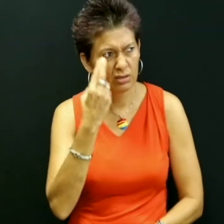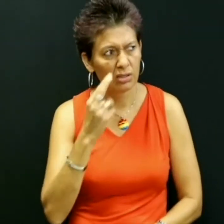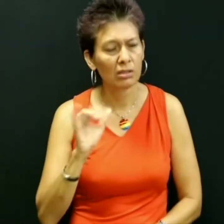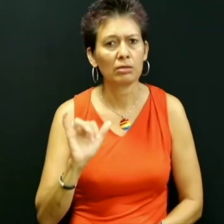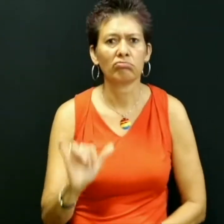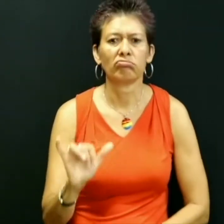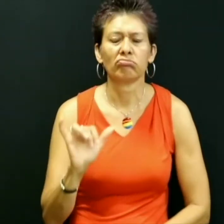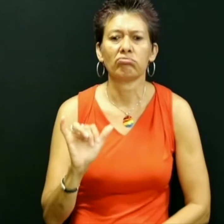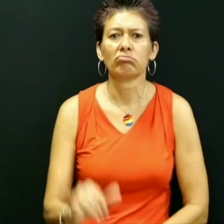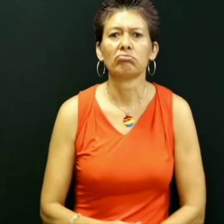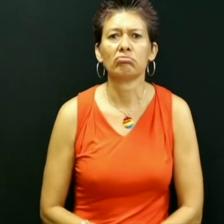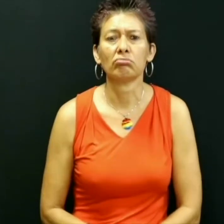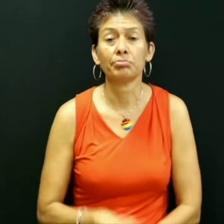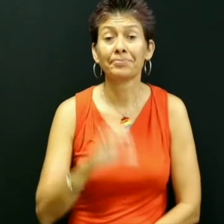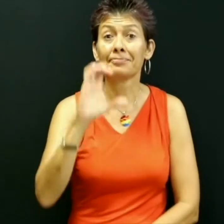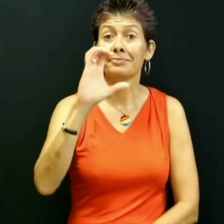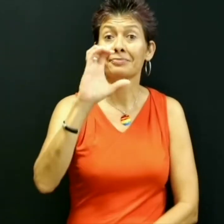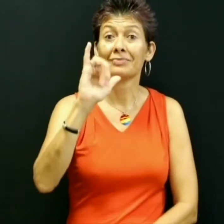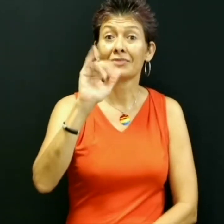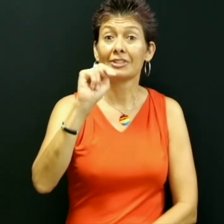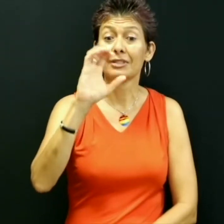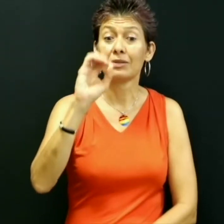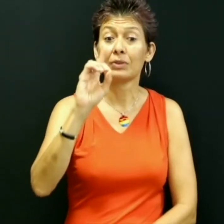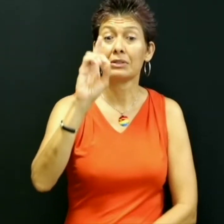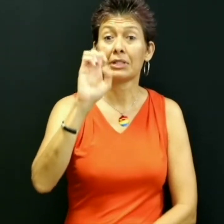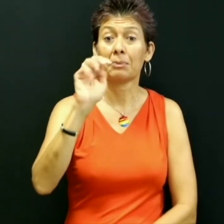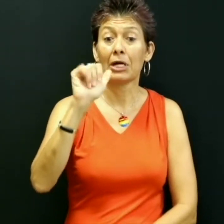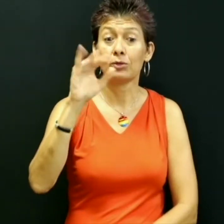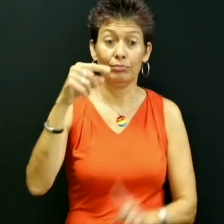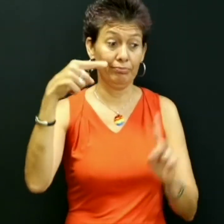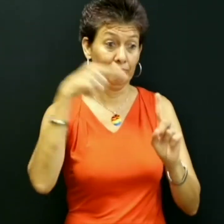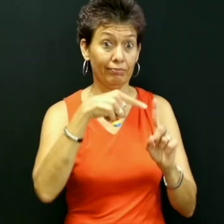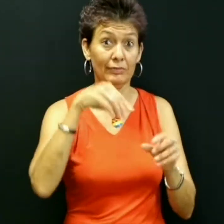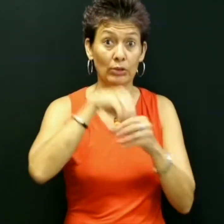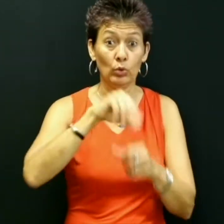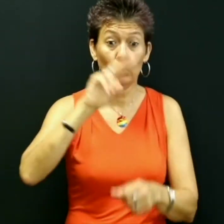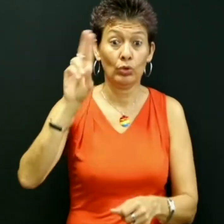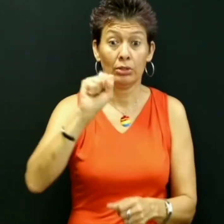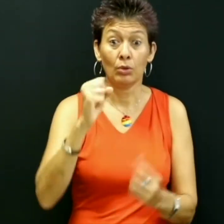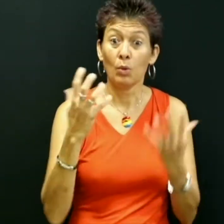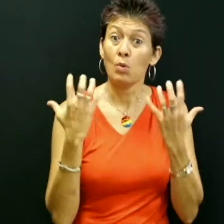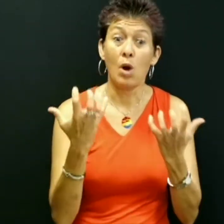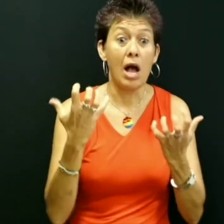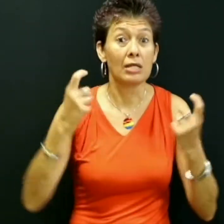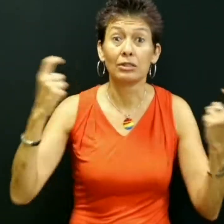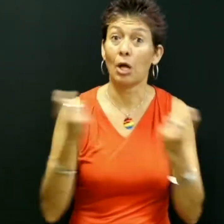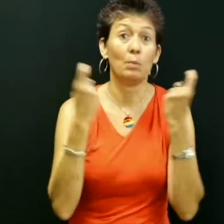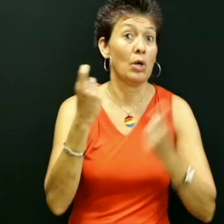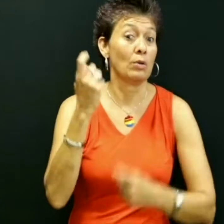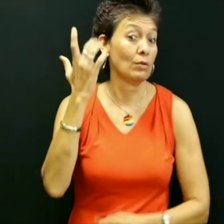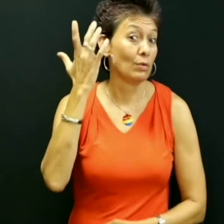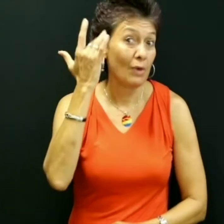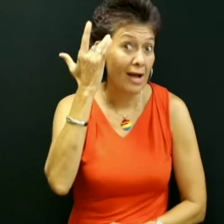I have realized now that basically the Cinco de Mayo celebrations are a guise to accumulate